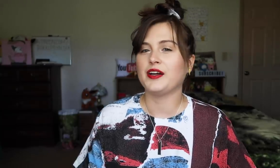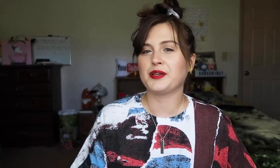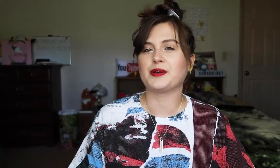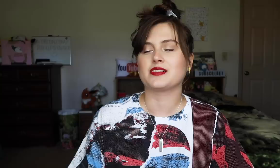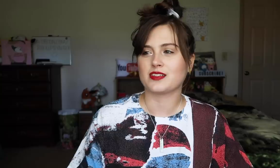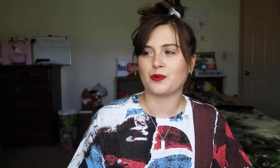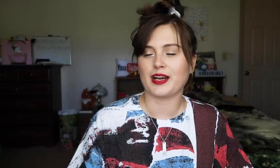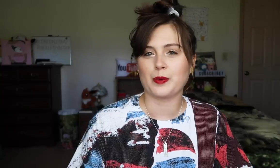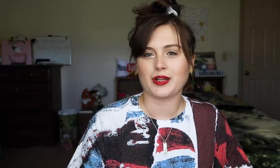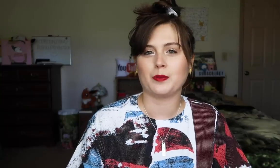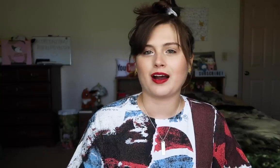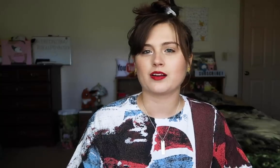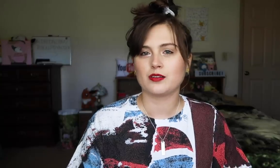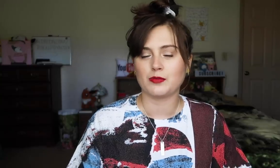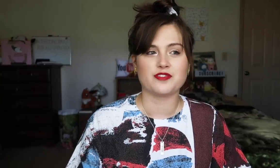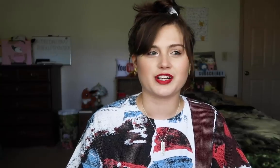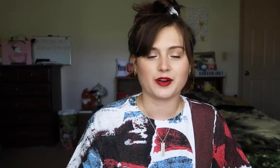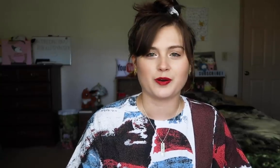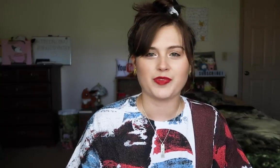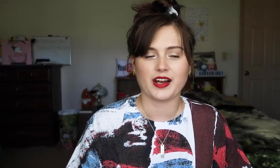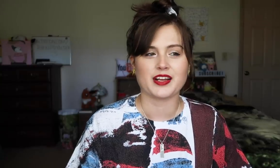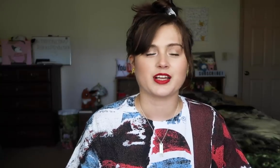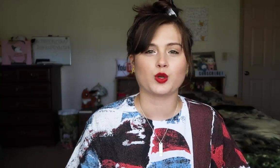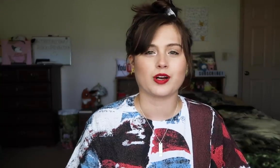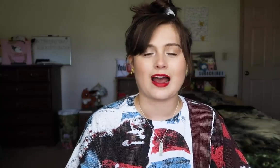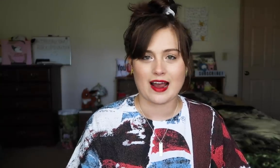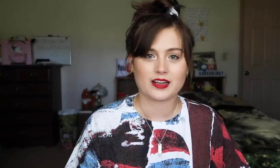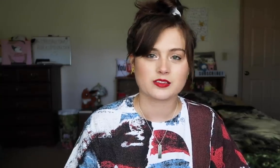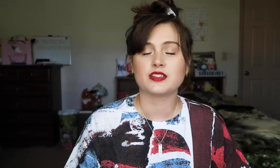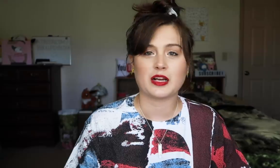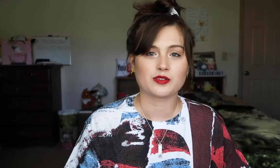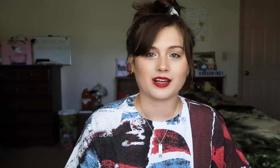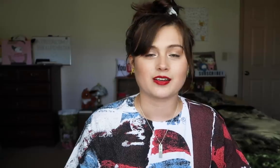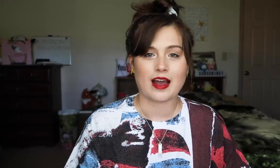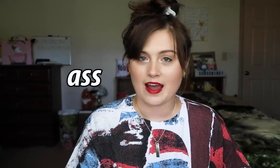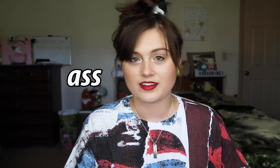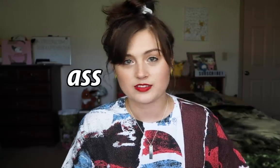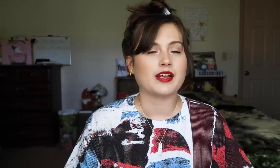I noticed that when I play back my video and I say the word ask, it sounds like ass.